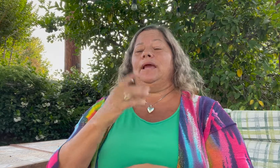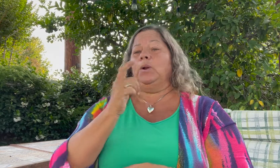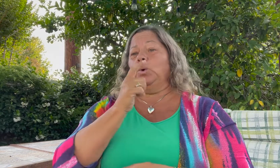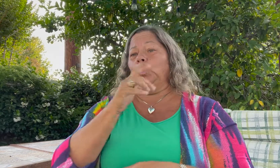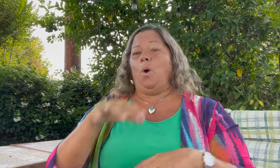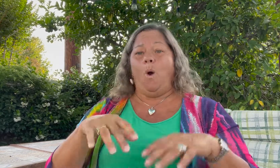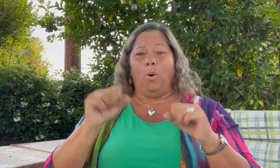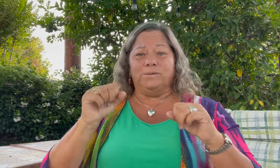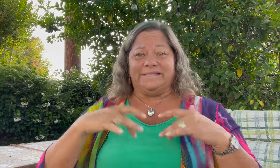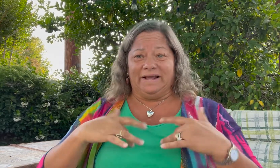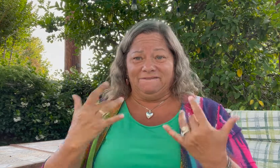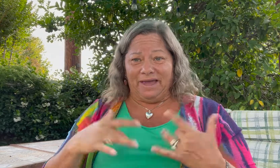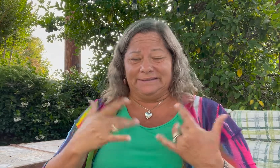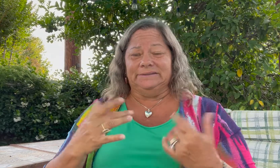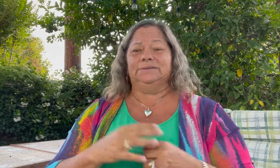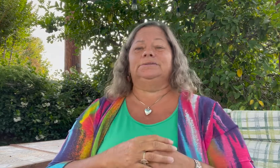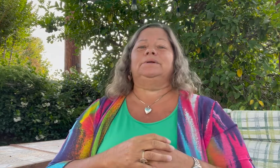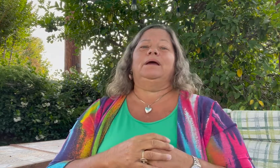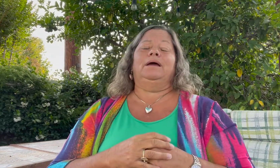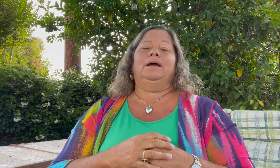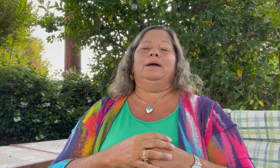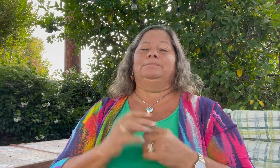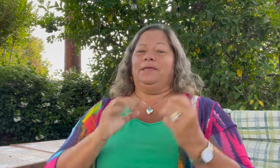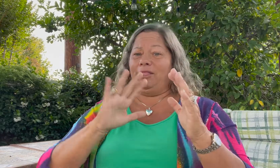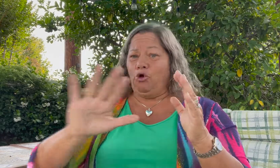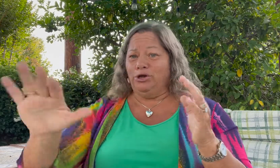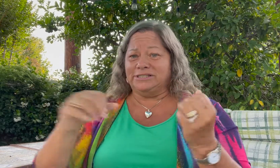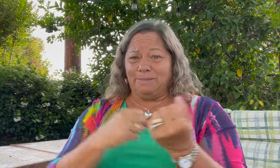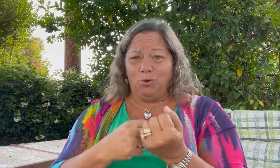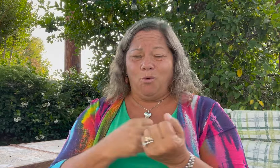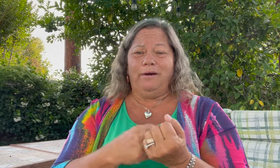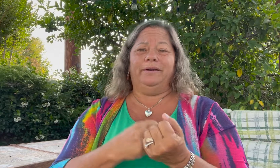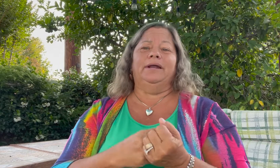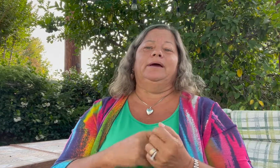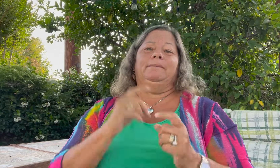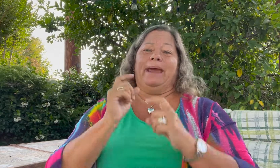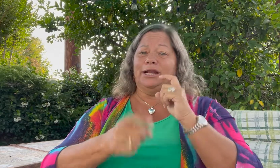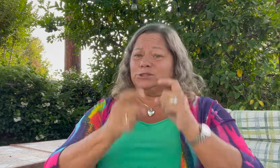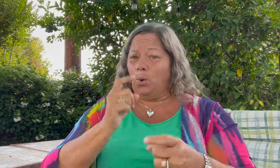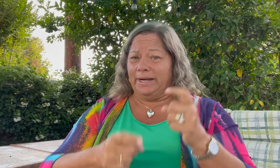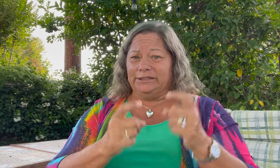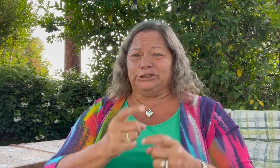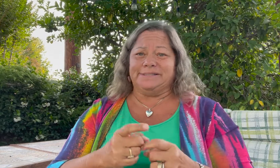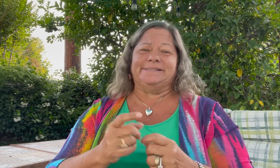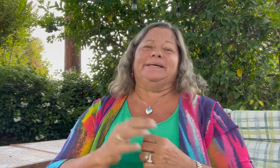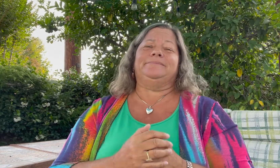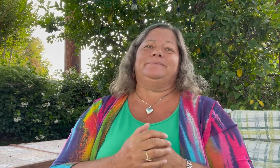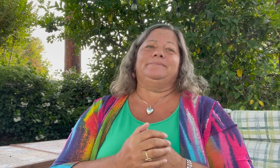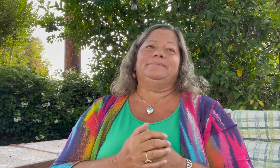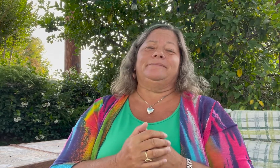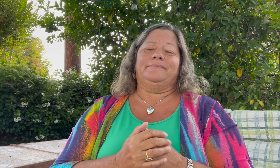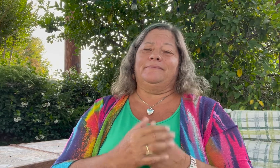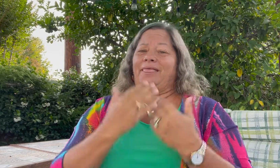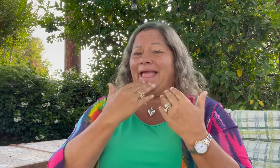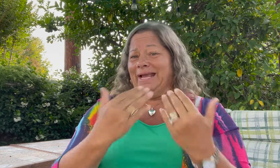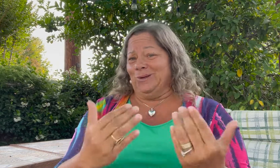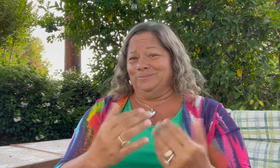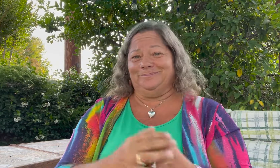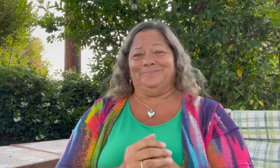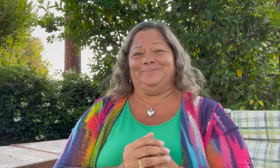and those who have hosted events, supported, and donated. Thank you.